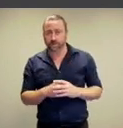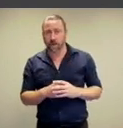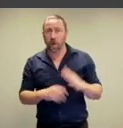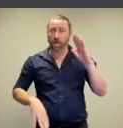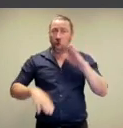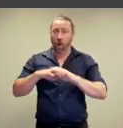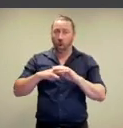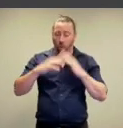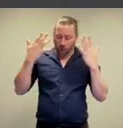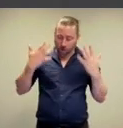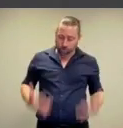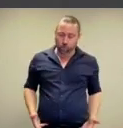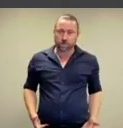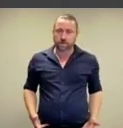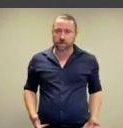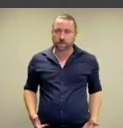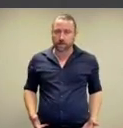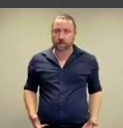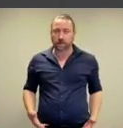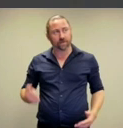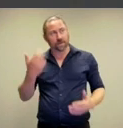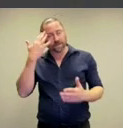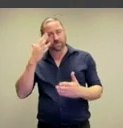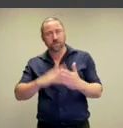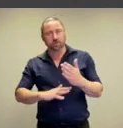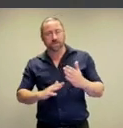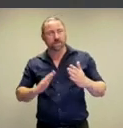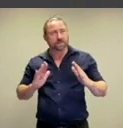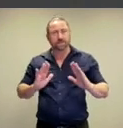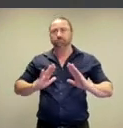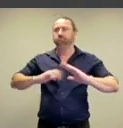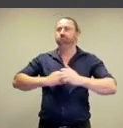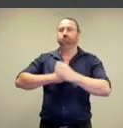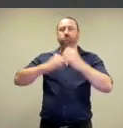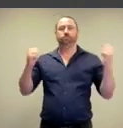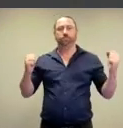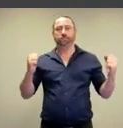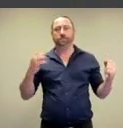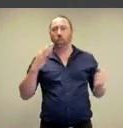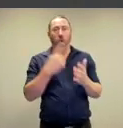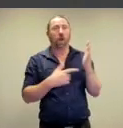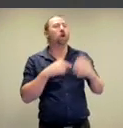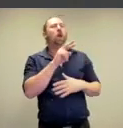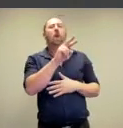'Naked, our whole body experiences